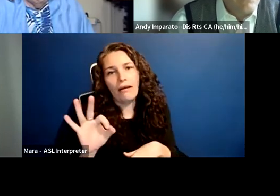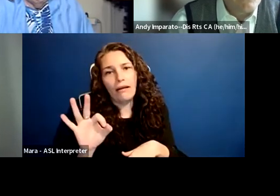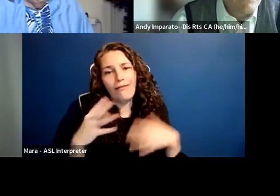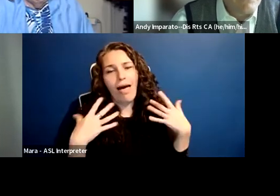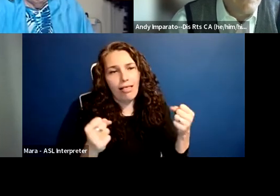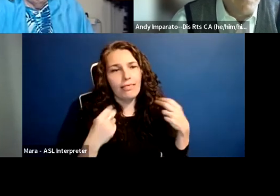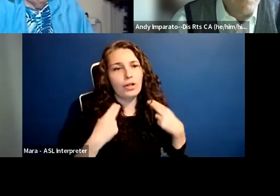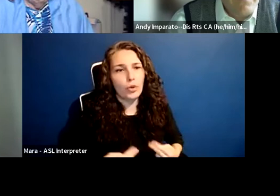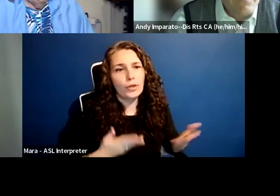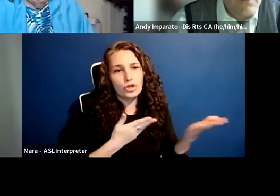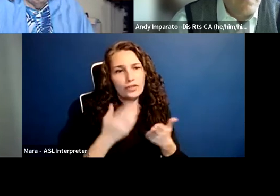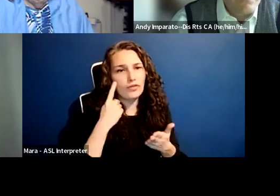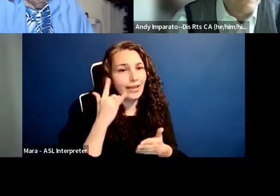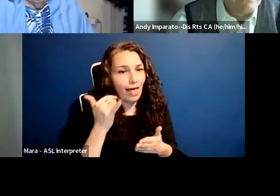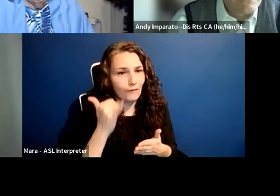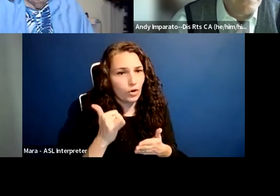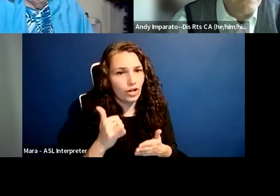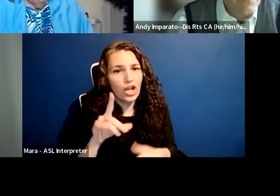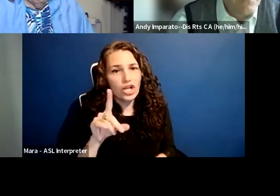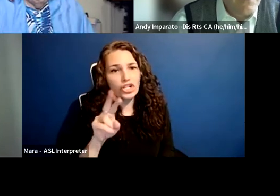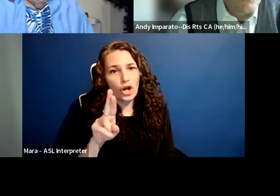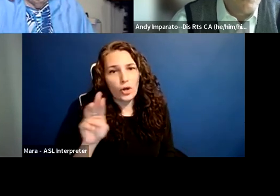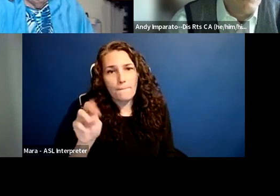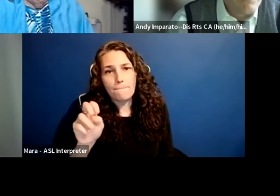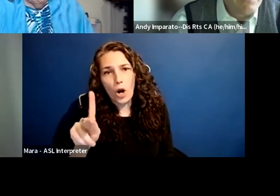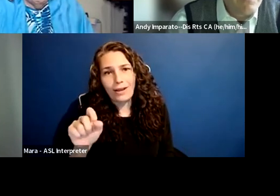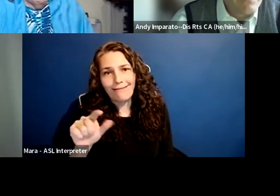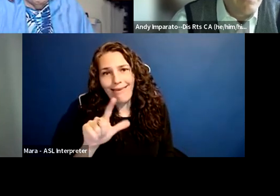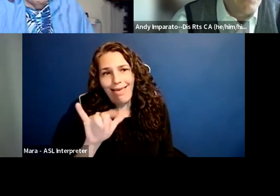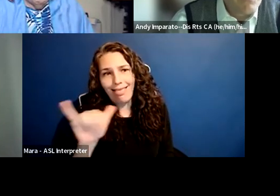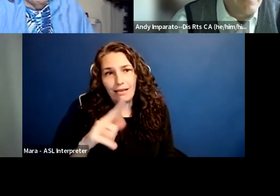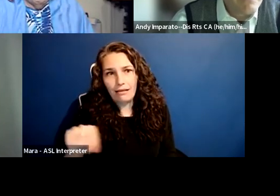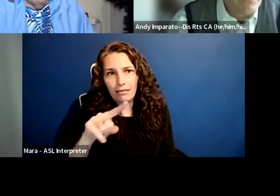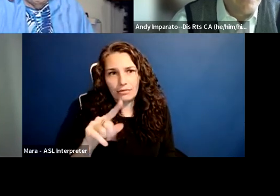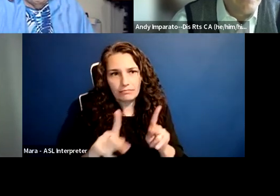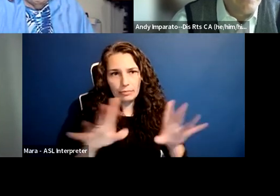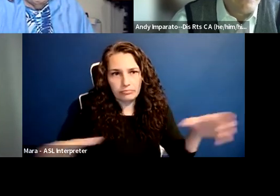but most of the people there were clinicians who agreed with the disability rights lawyers